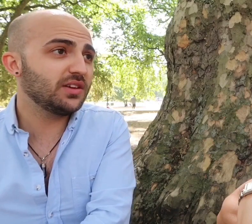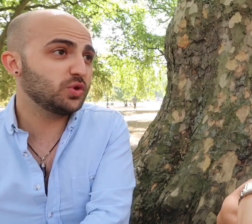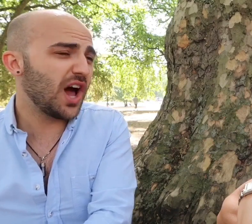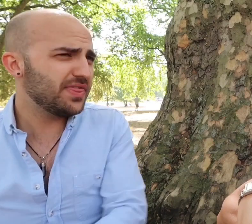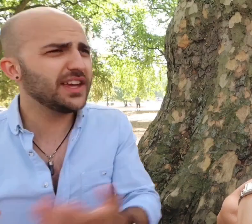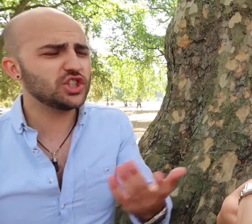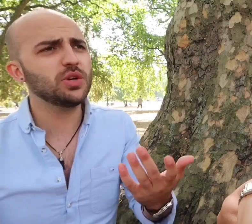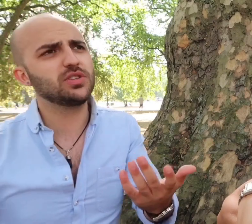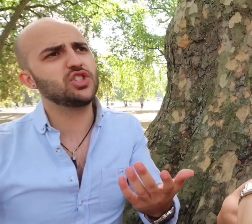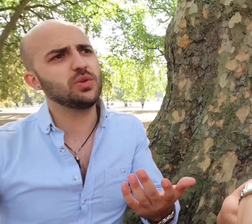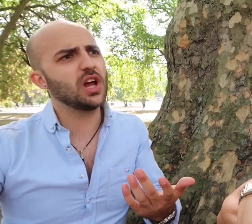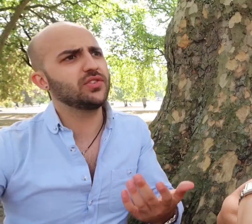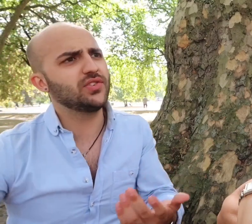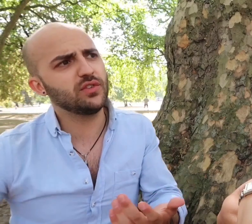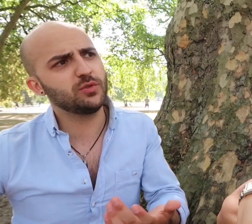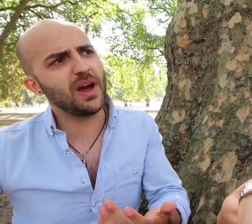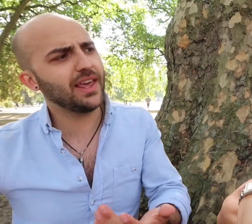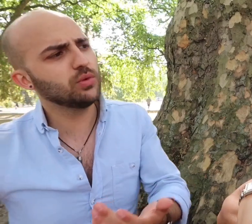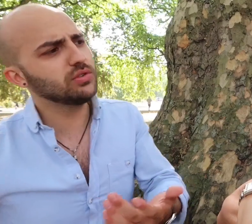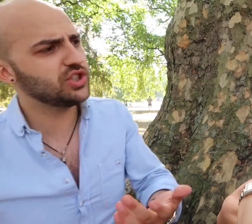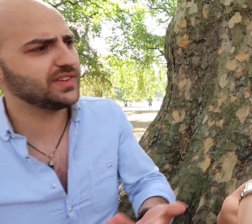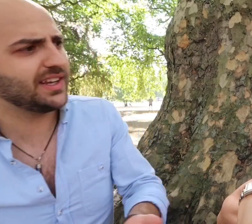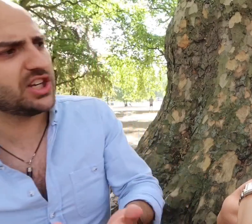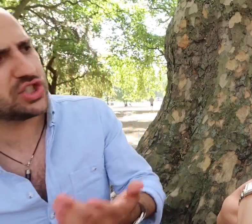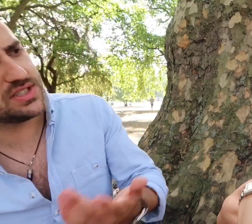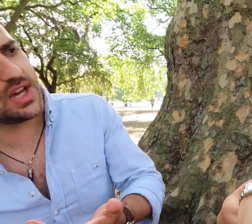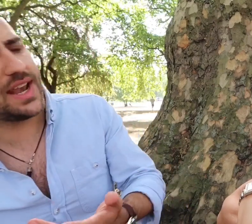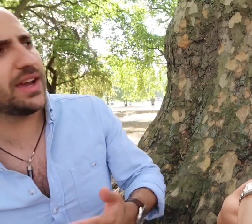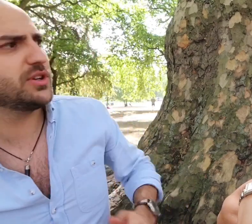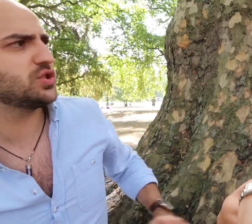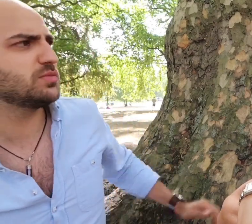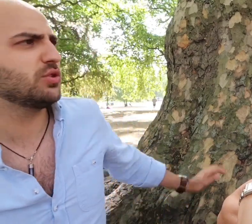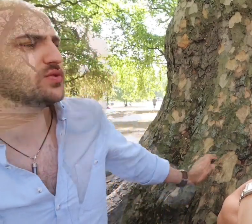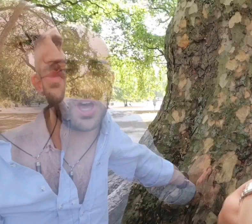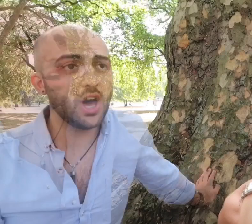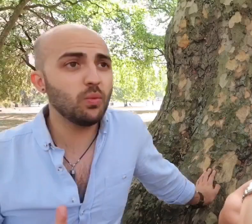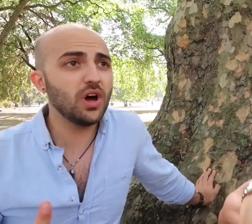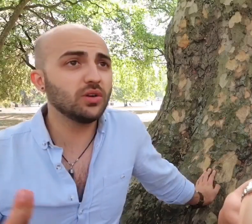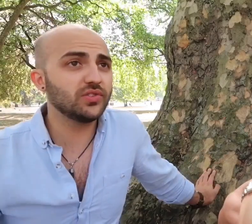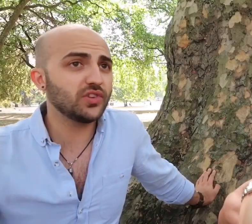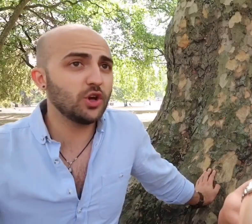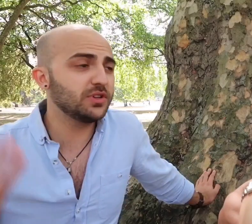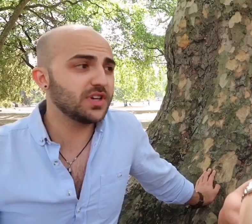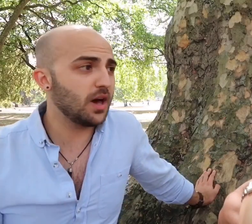I think she would class herself as bilingual, she's English and sign language, her world's opened up